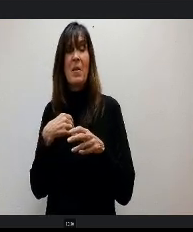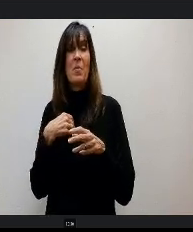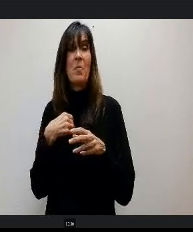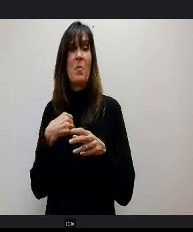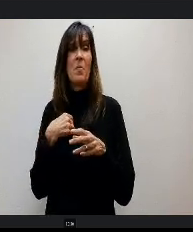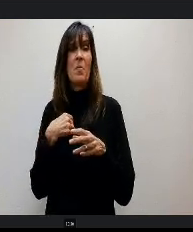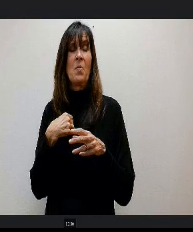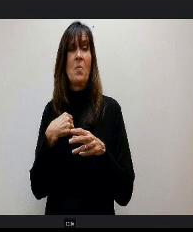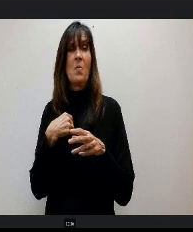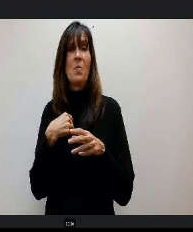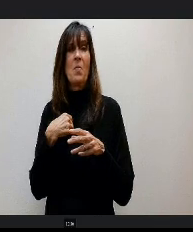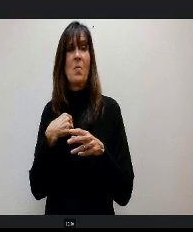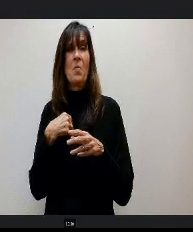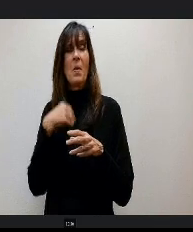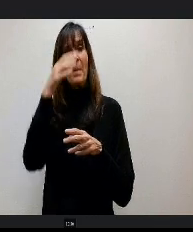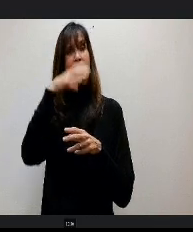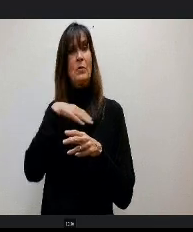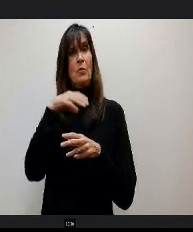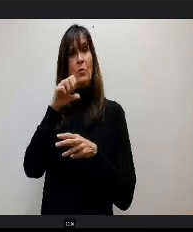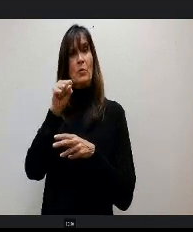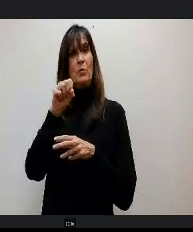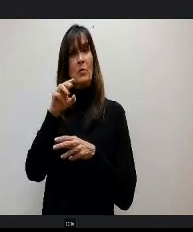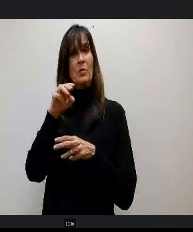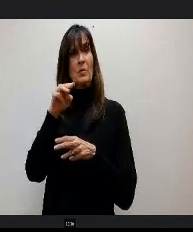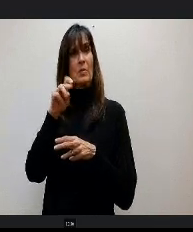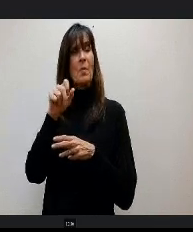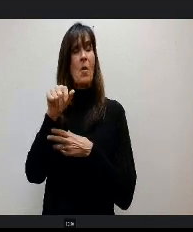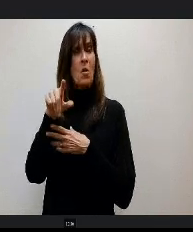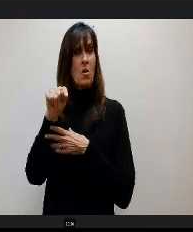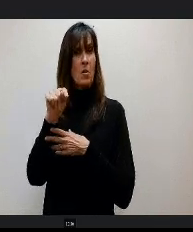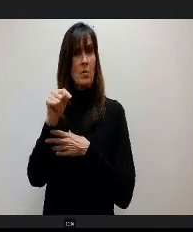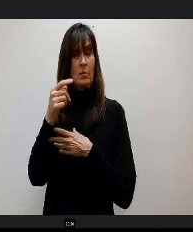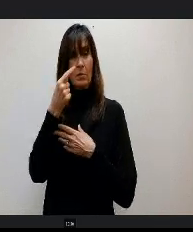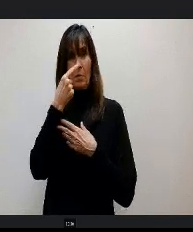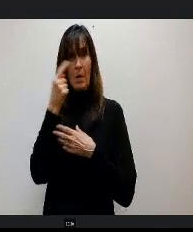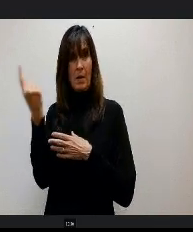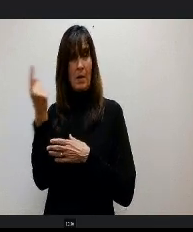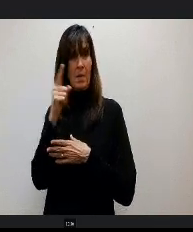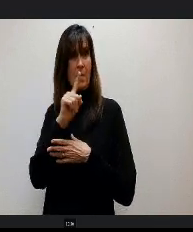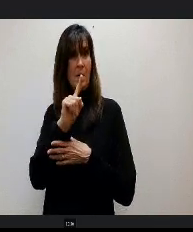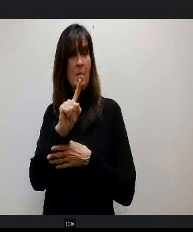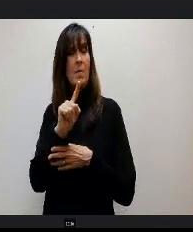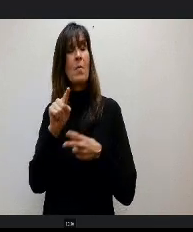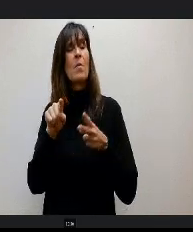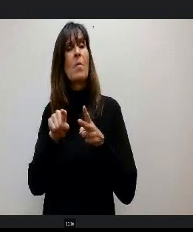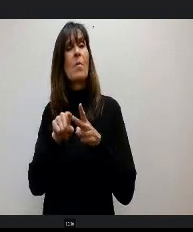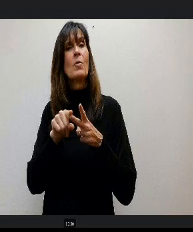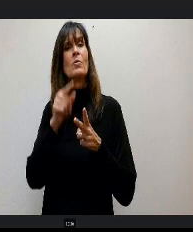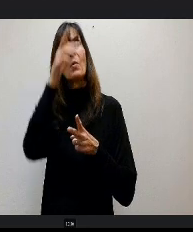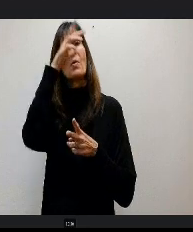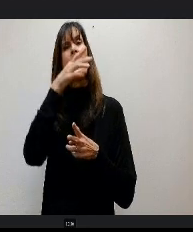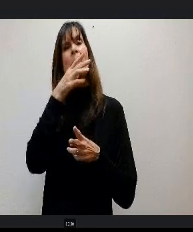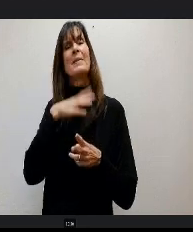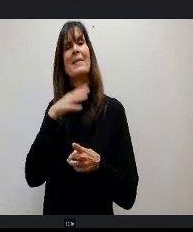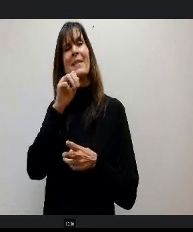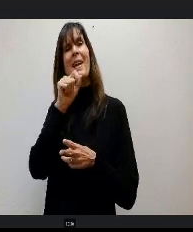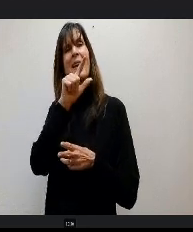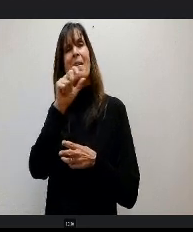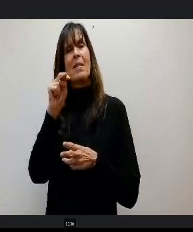Smart to come up and if miss selling g could just show that one slide that had all that information on it, I know I'd